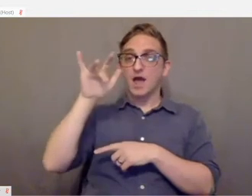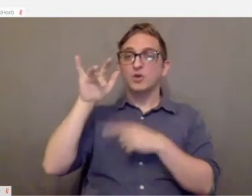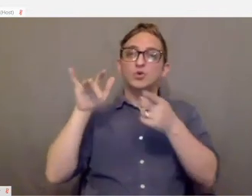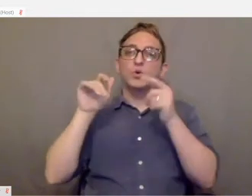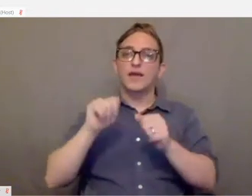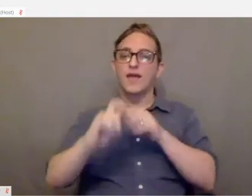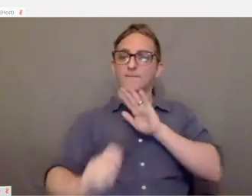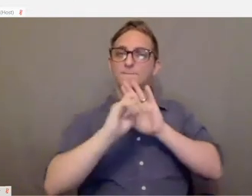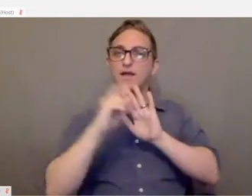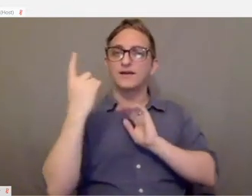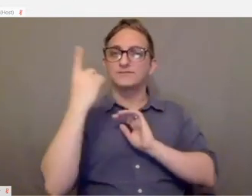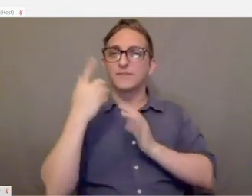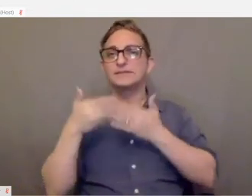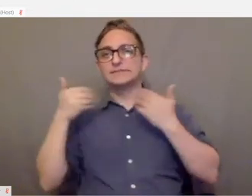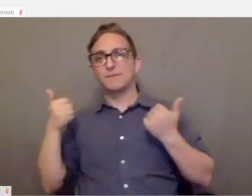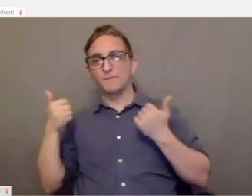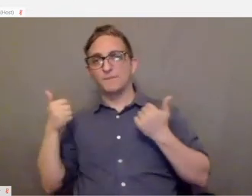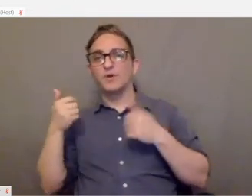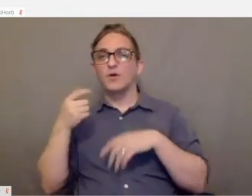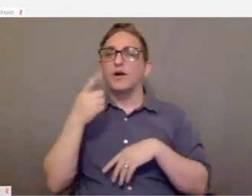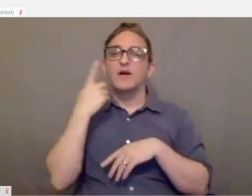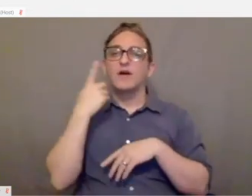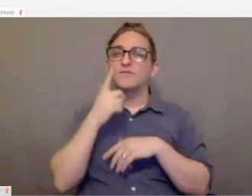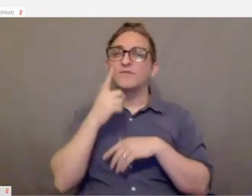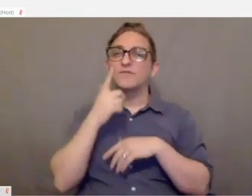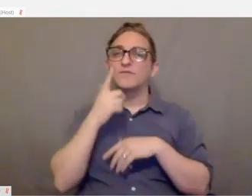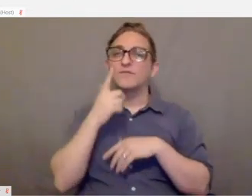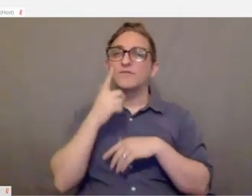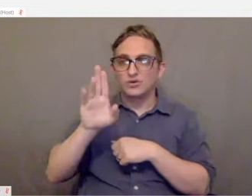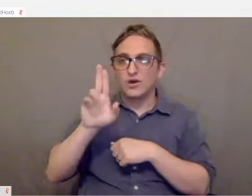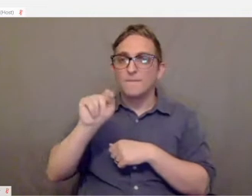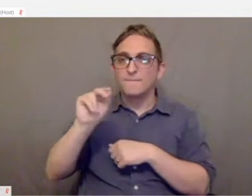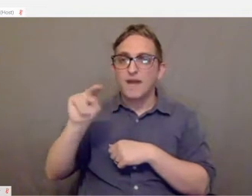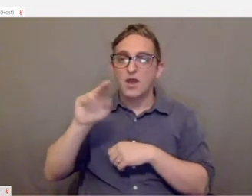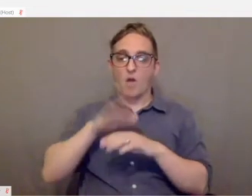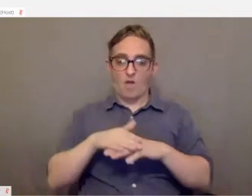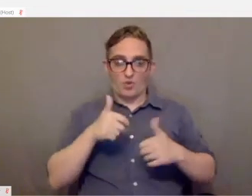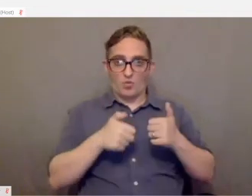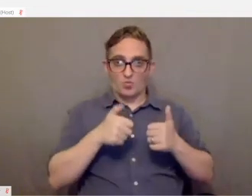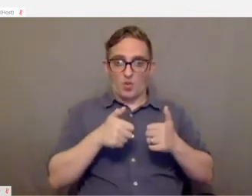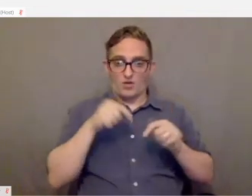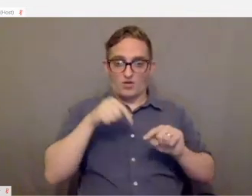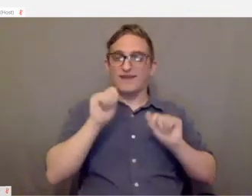You have an input for every button and input that's available on a controller.